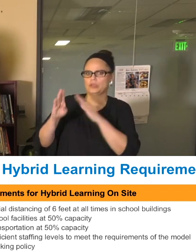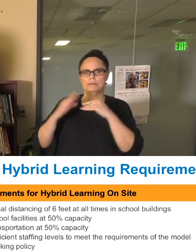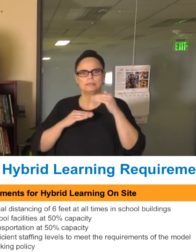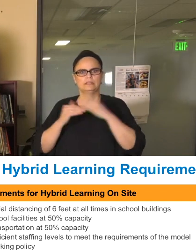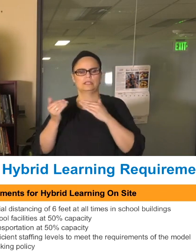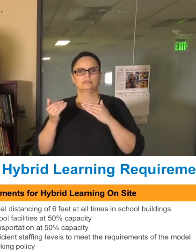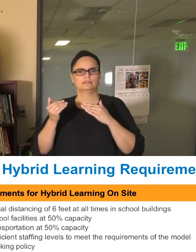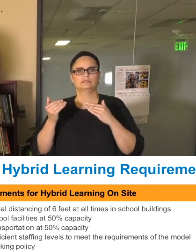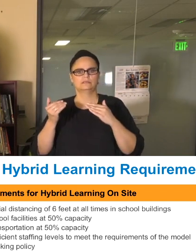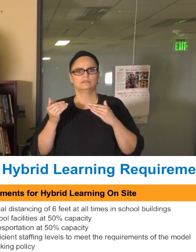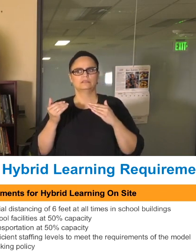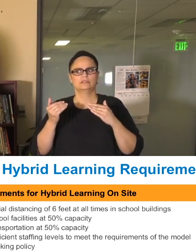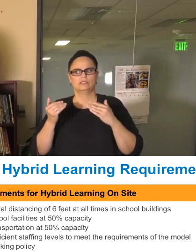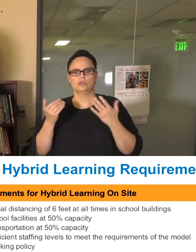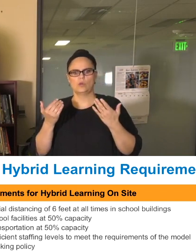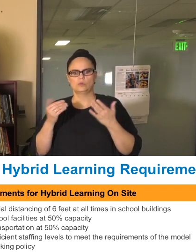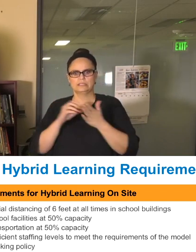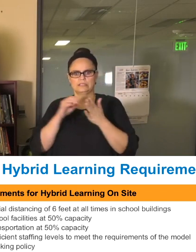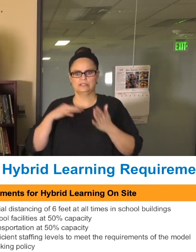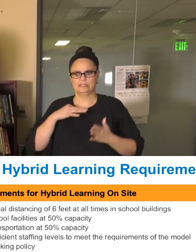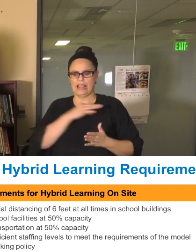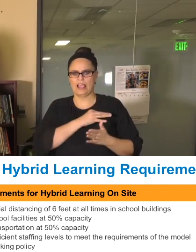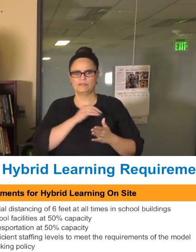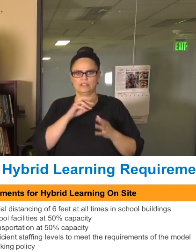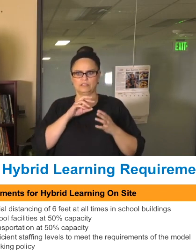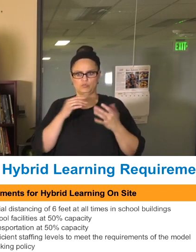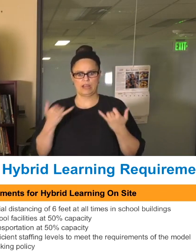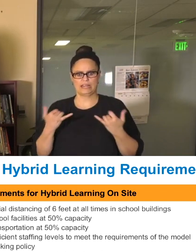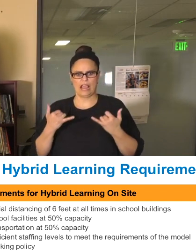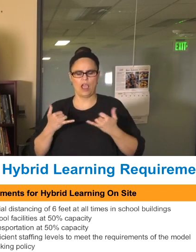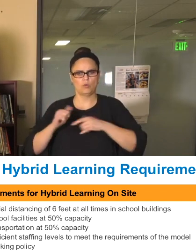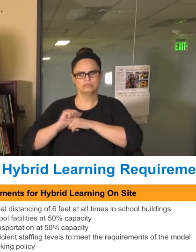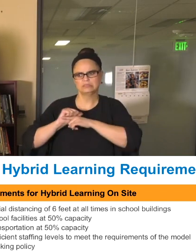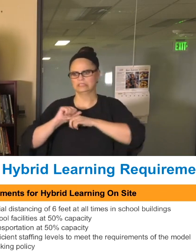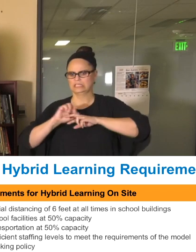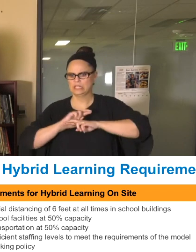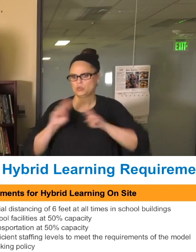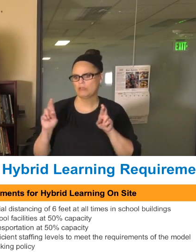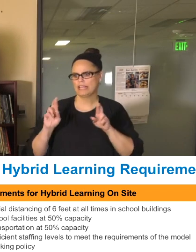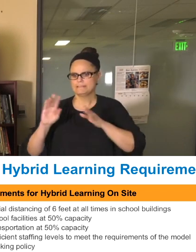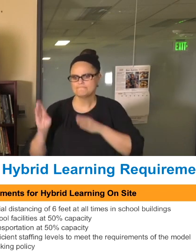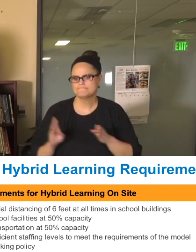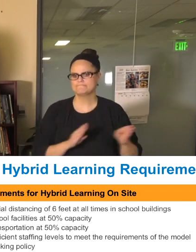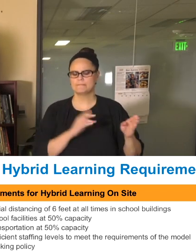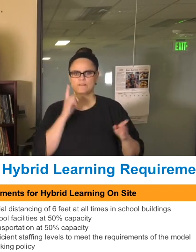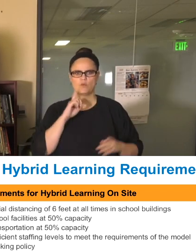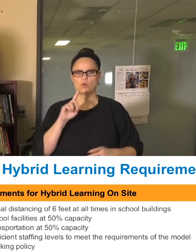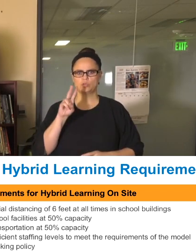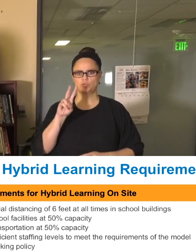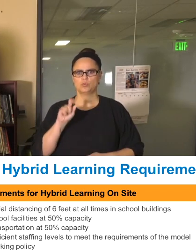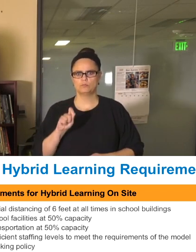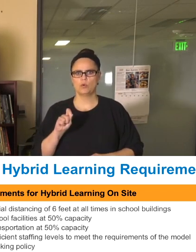They are gearing up right now for Distance Learning 2.0. I want to give them time for our eventual return to a